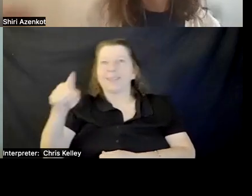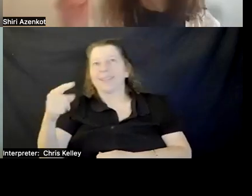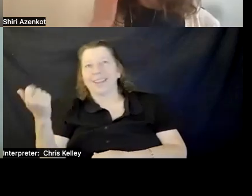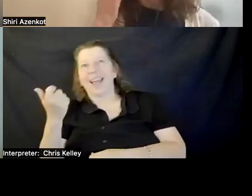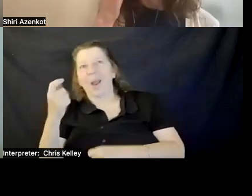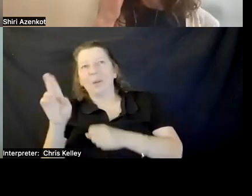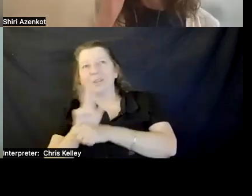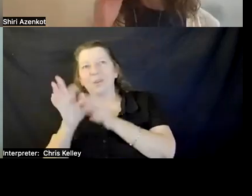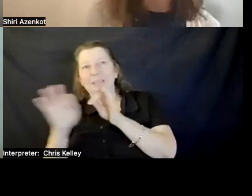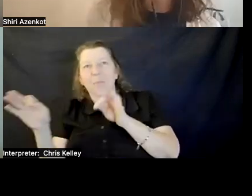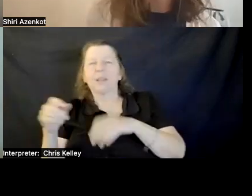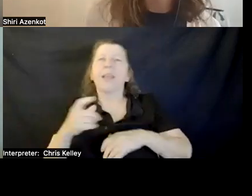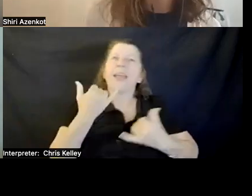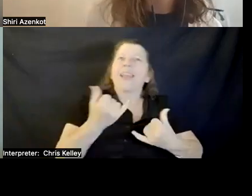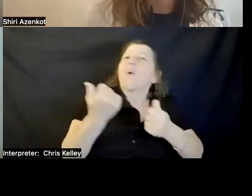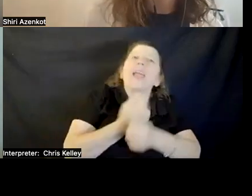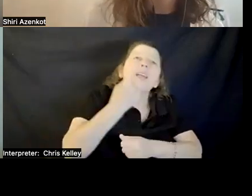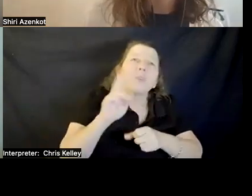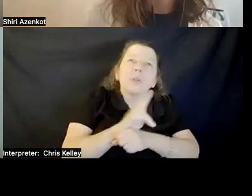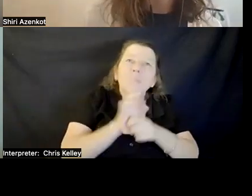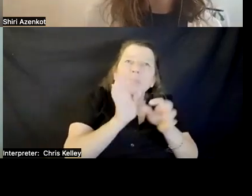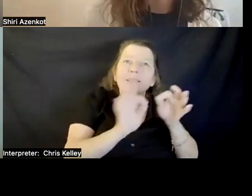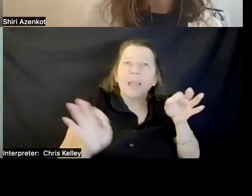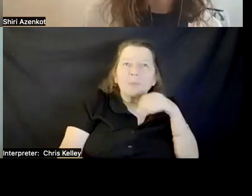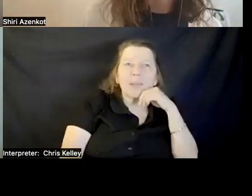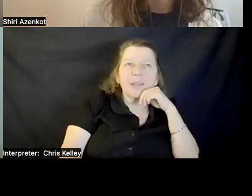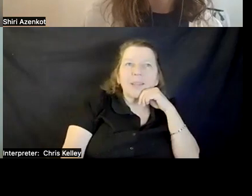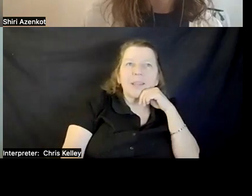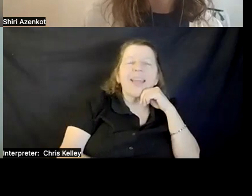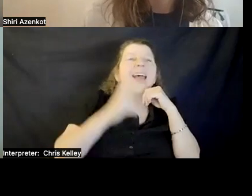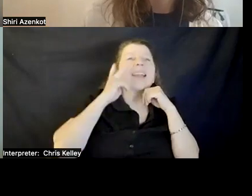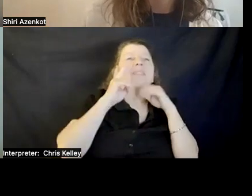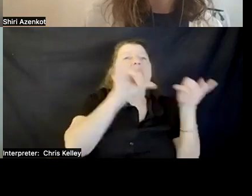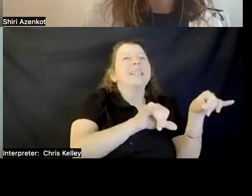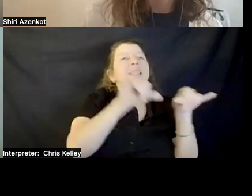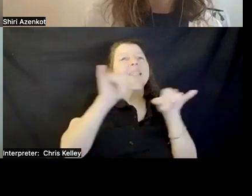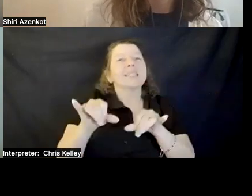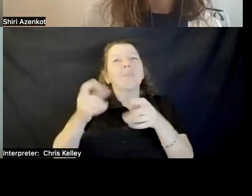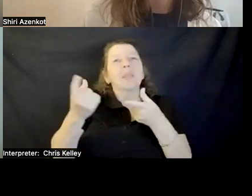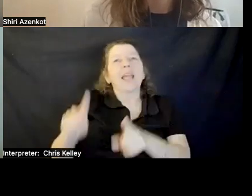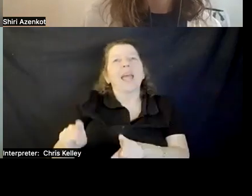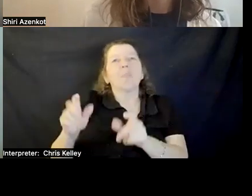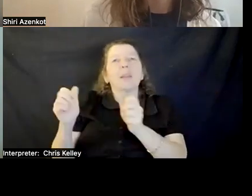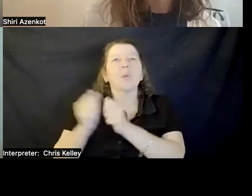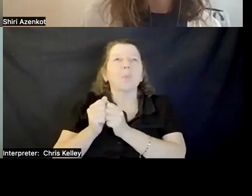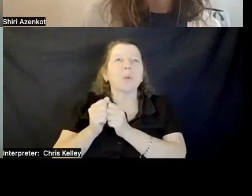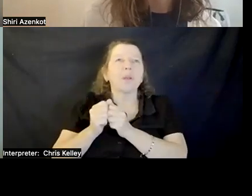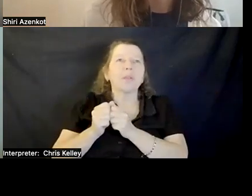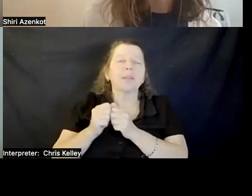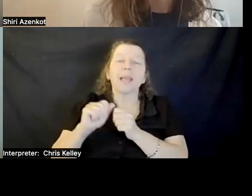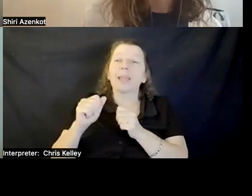Now, everyone uses it. I have seen parallels of that in things like video games, or just saying